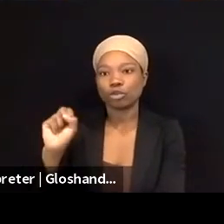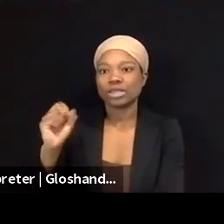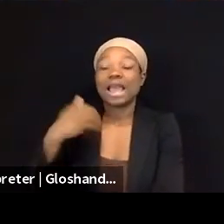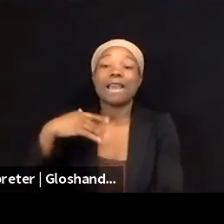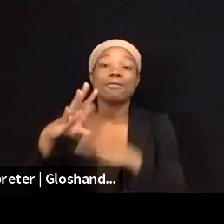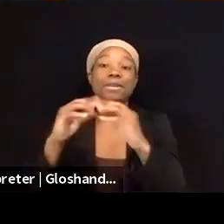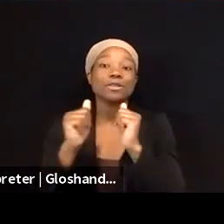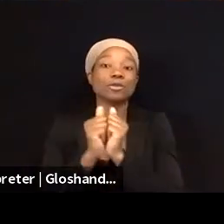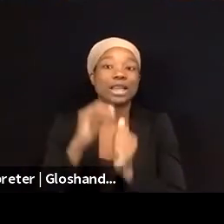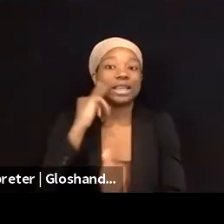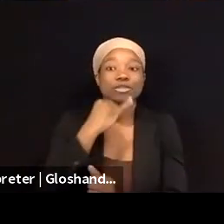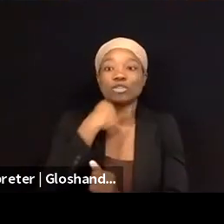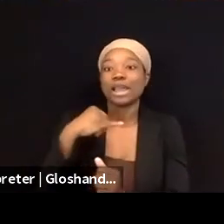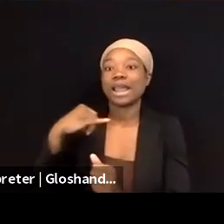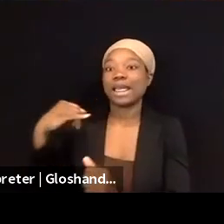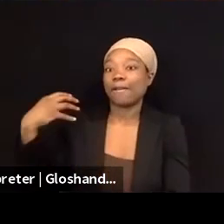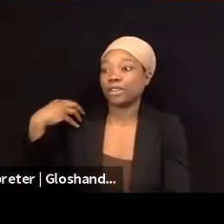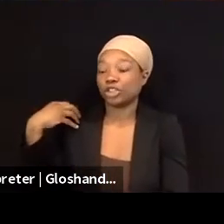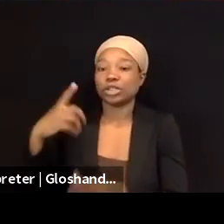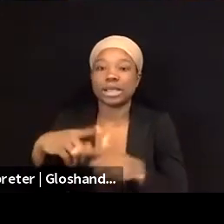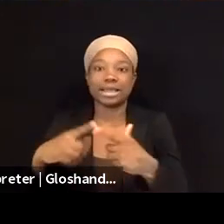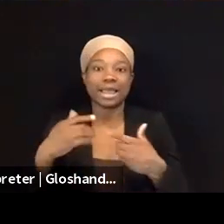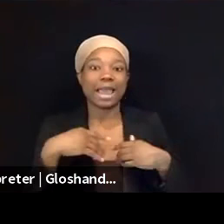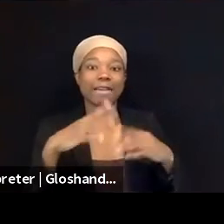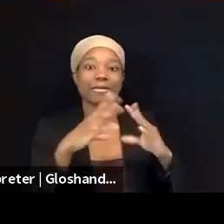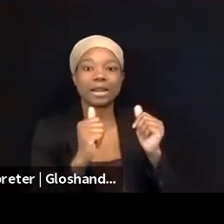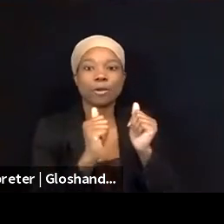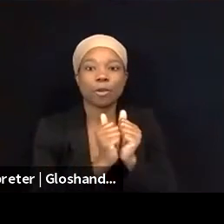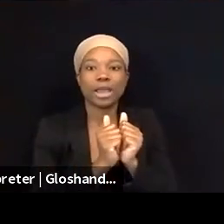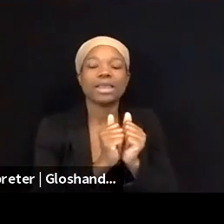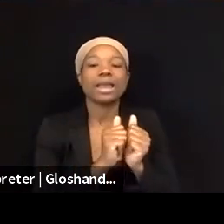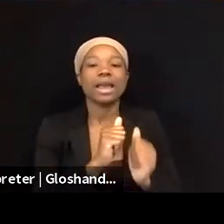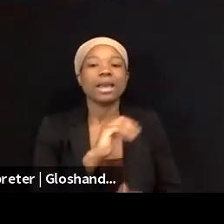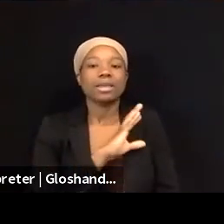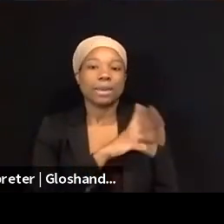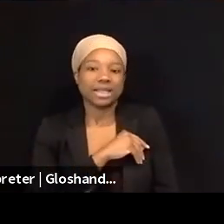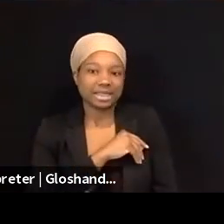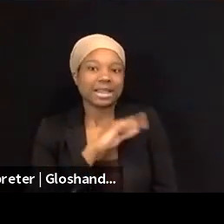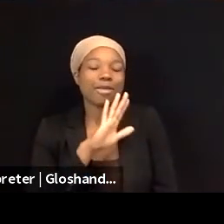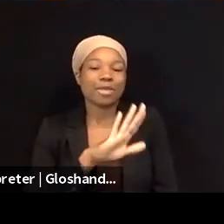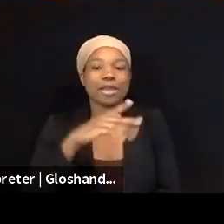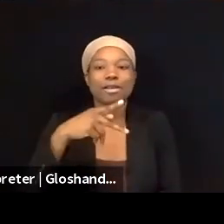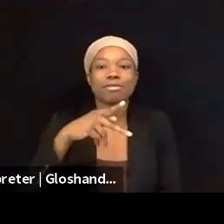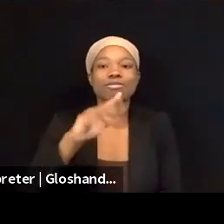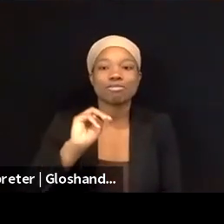Mohammad Shtayyeh, the Palestinian Prime Minister. So all of these things that normally do not happen,